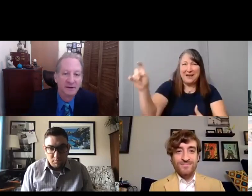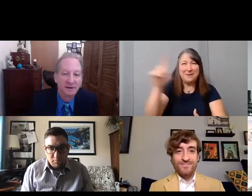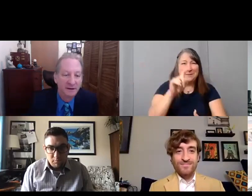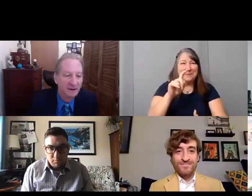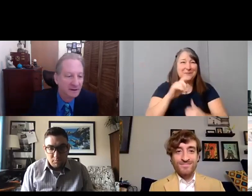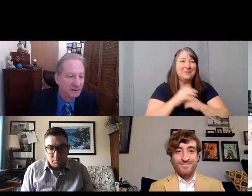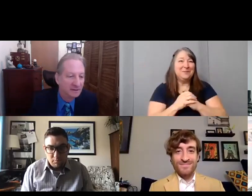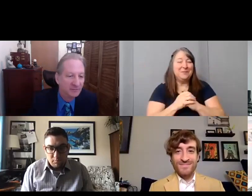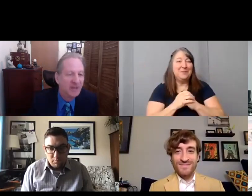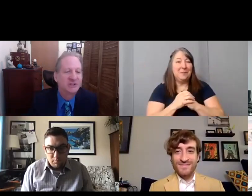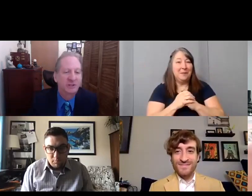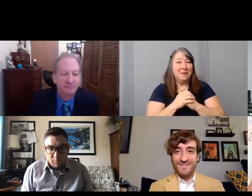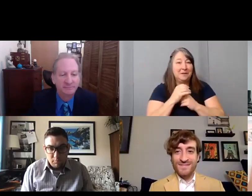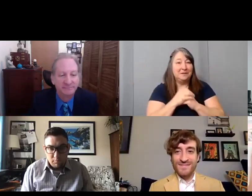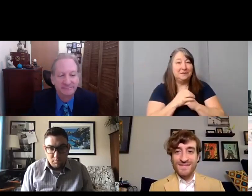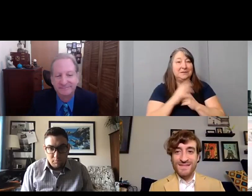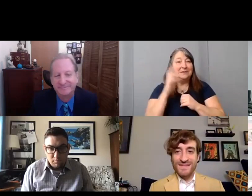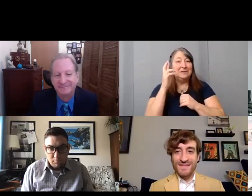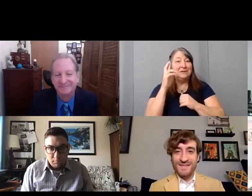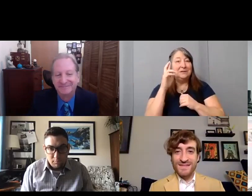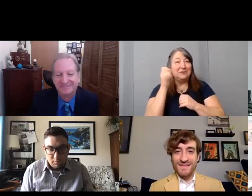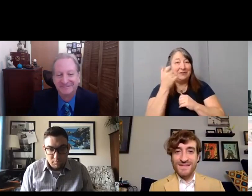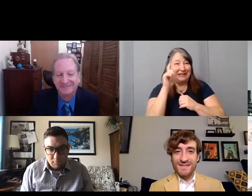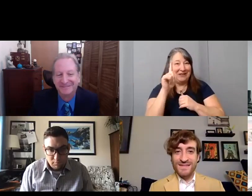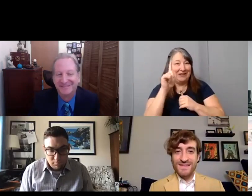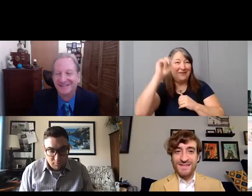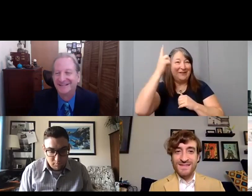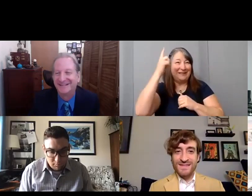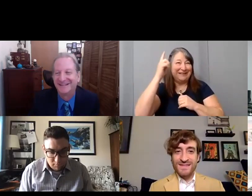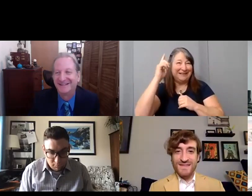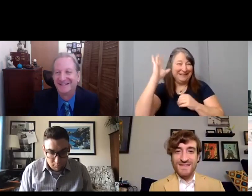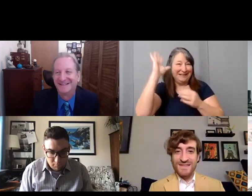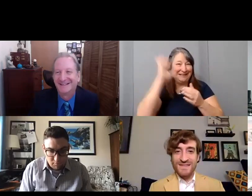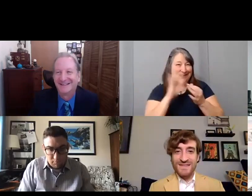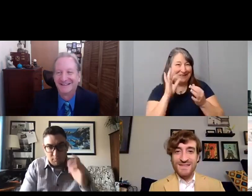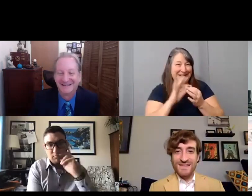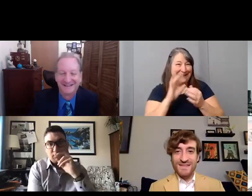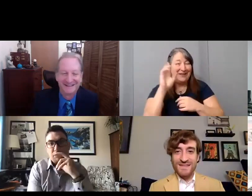Rachel [Rachel] I the the first thing that came to mind